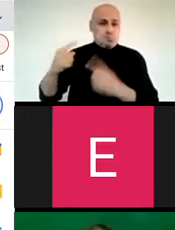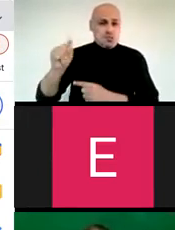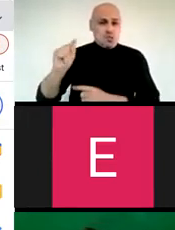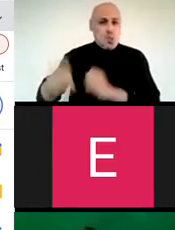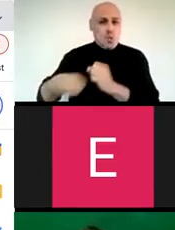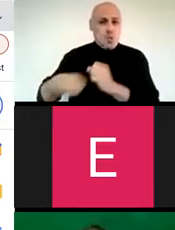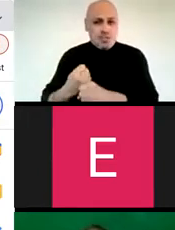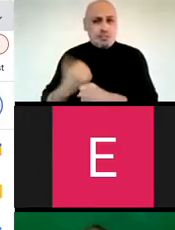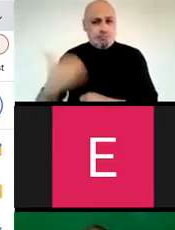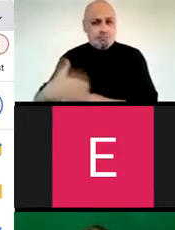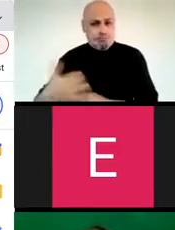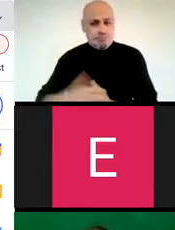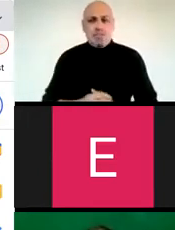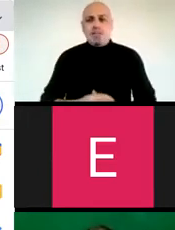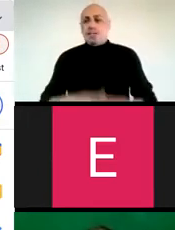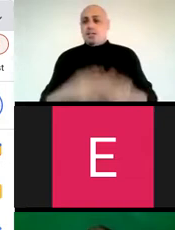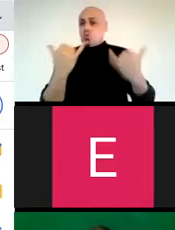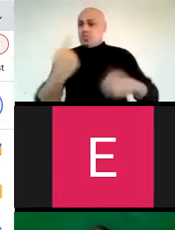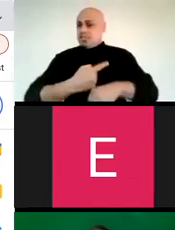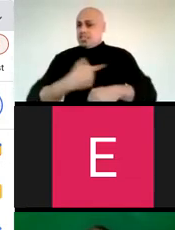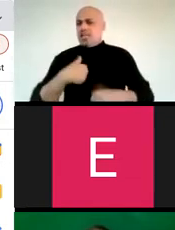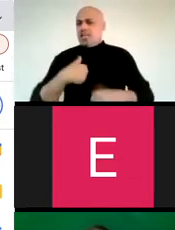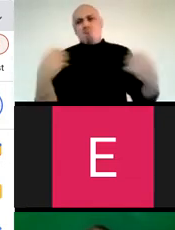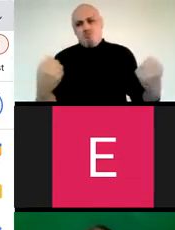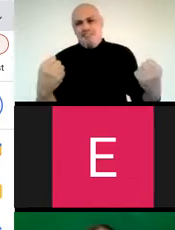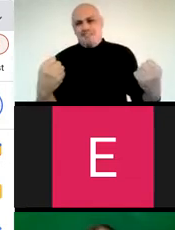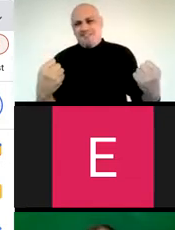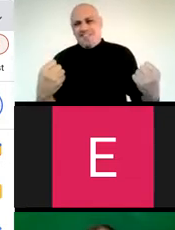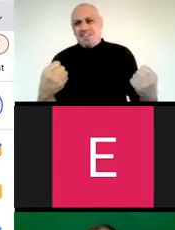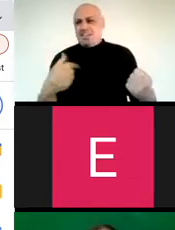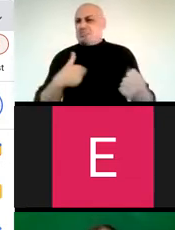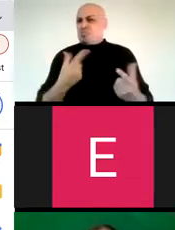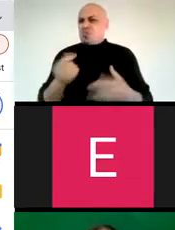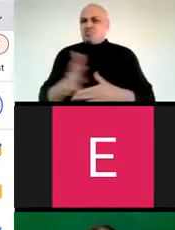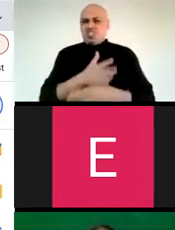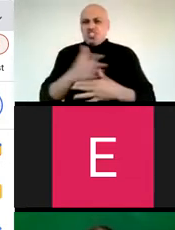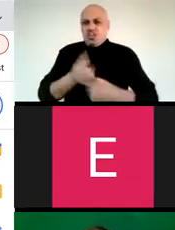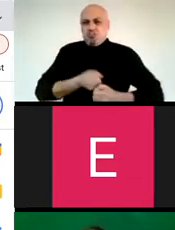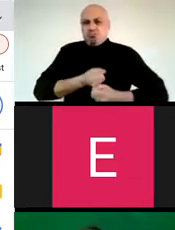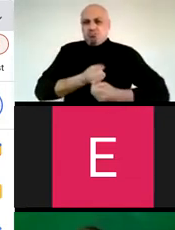and I haven't written anything in 20 years. So, today I'm going to be brave in front of you and